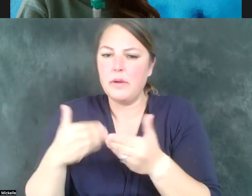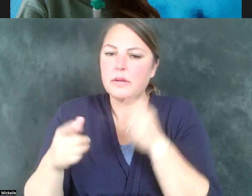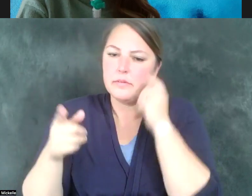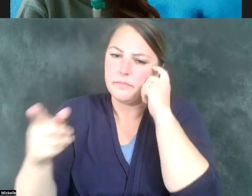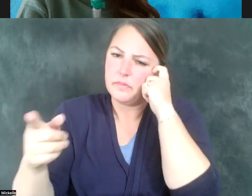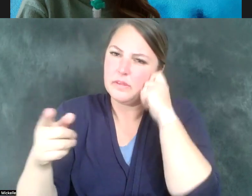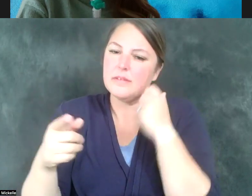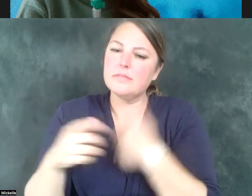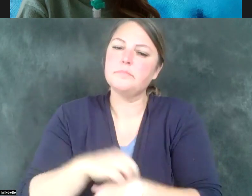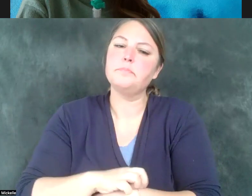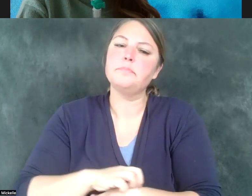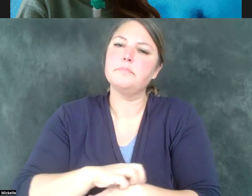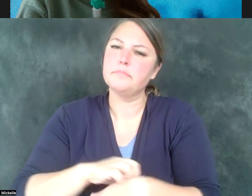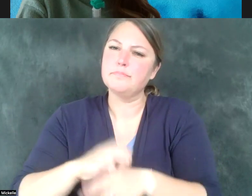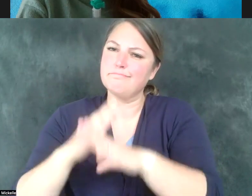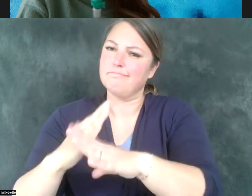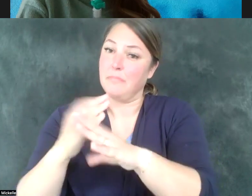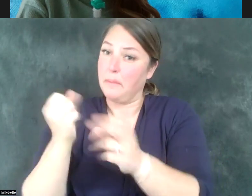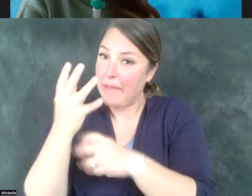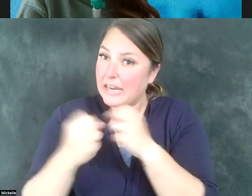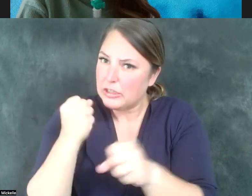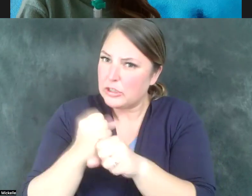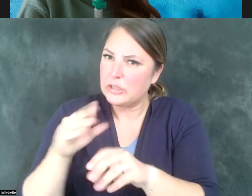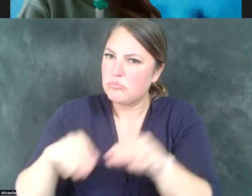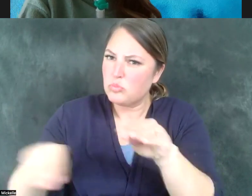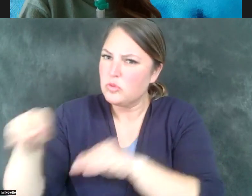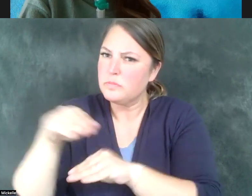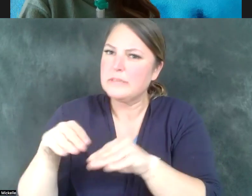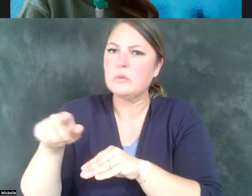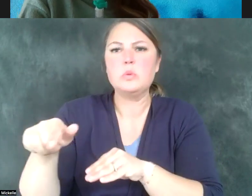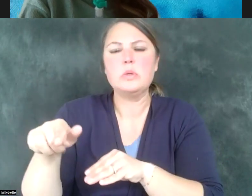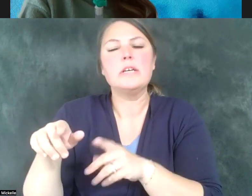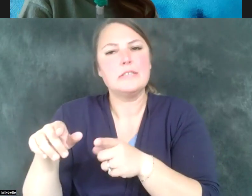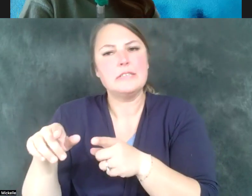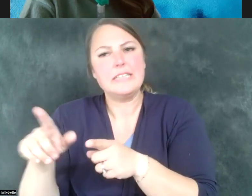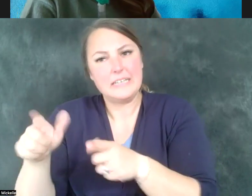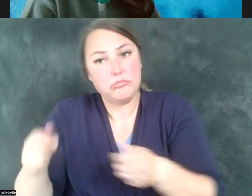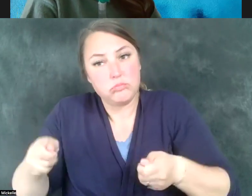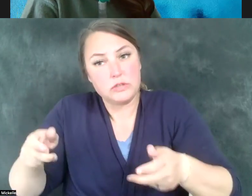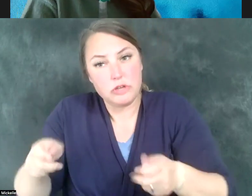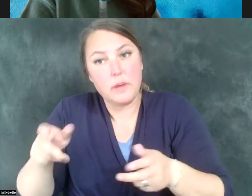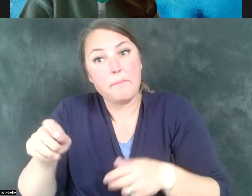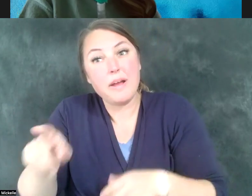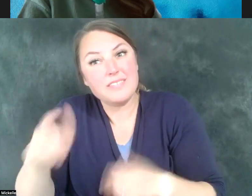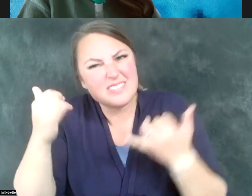movement and spent his life in a wheelchair, basically. But that did not keep him from being a tremendous public